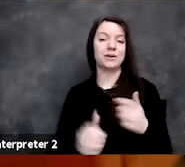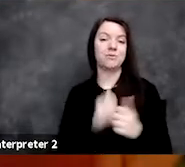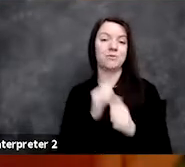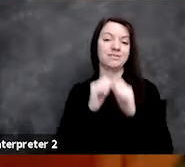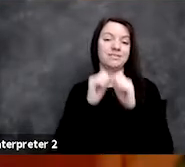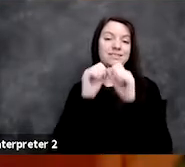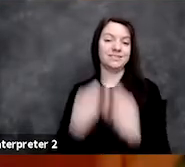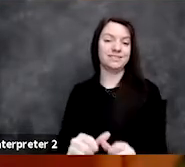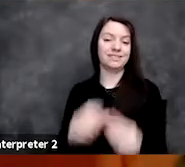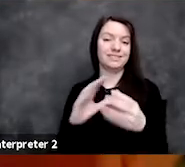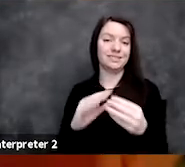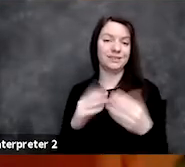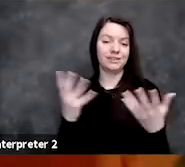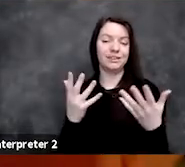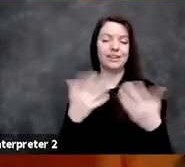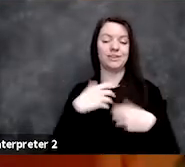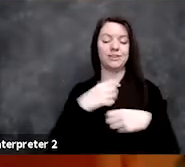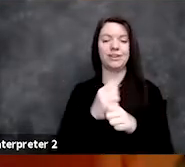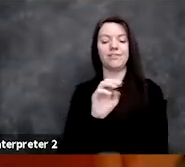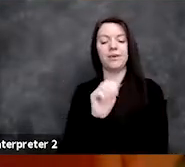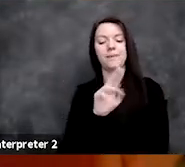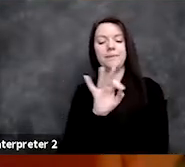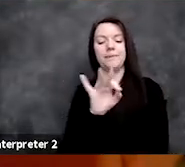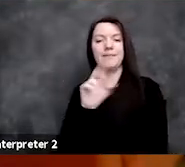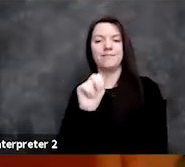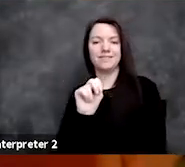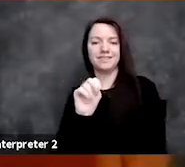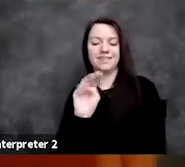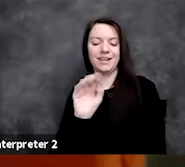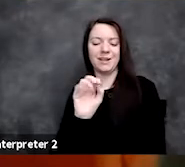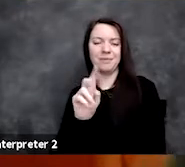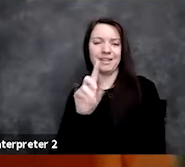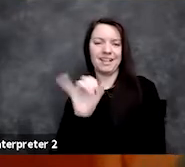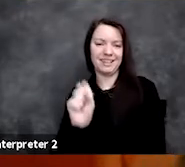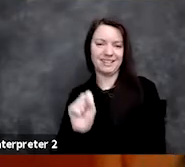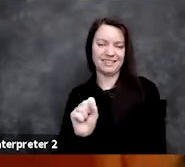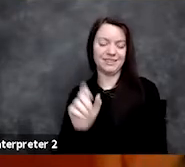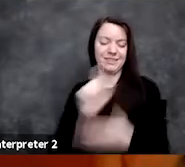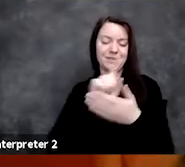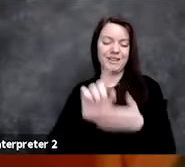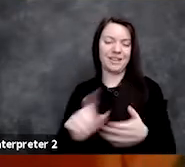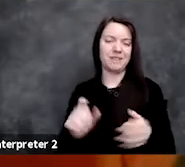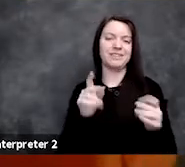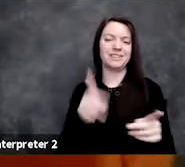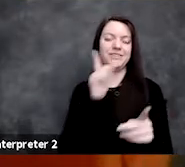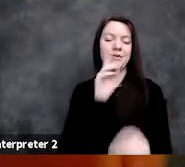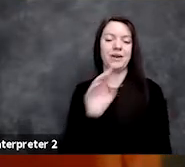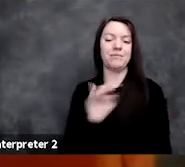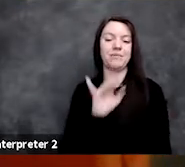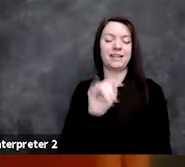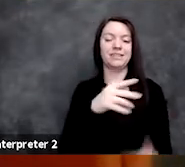has been the creation of muffin Mondays, which is a weekly opportunity for MIT's graduate community